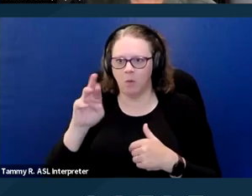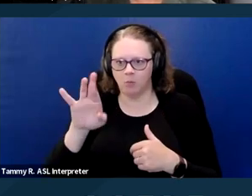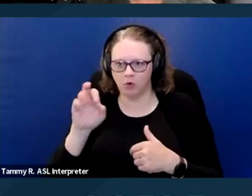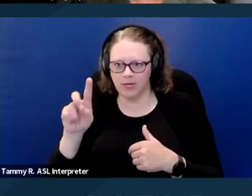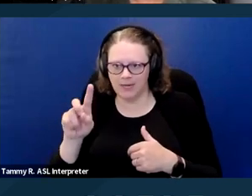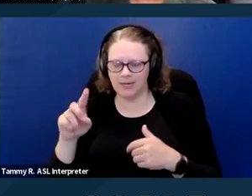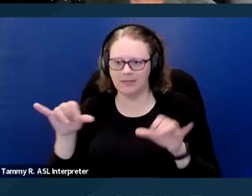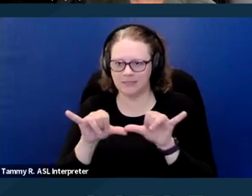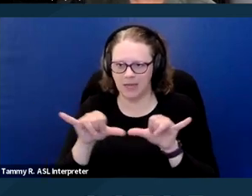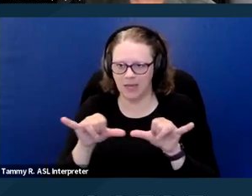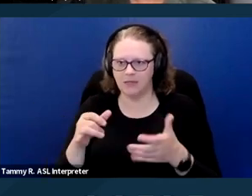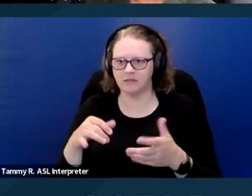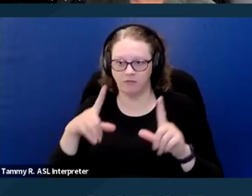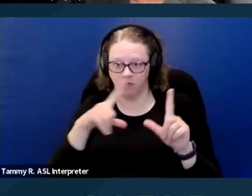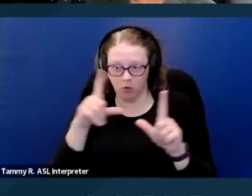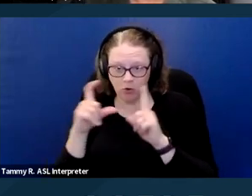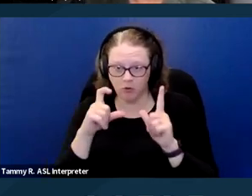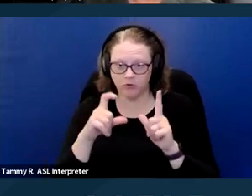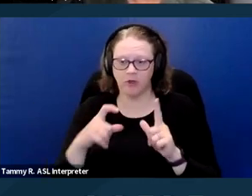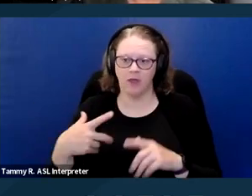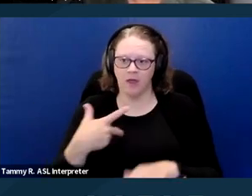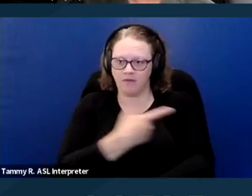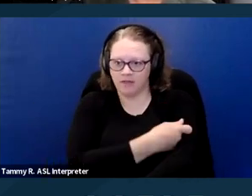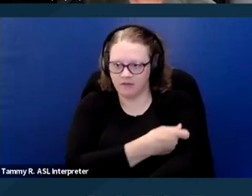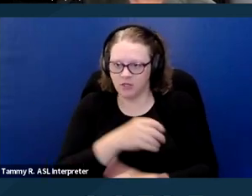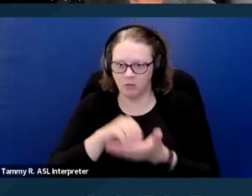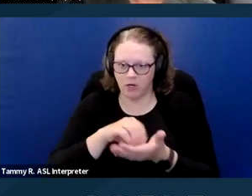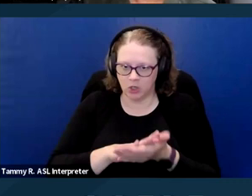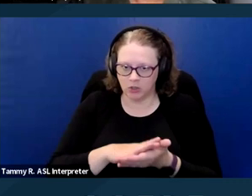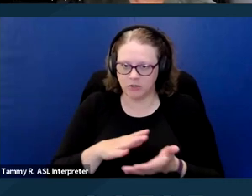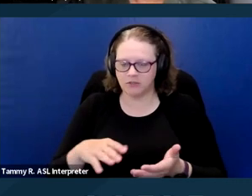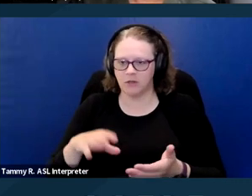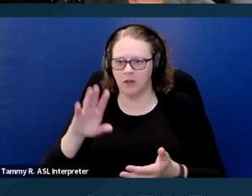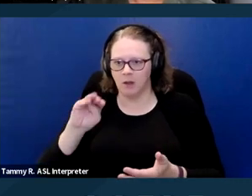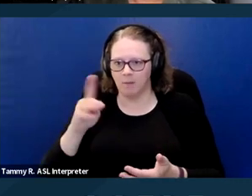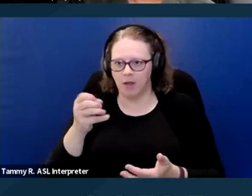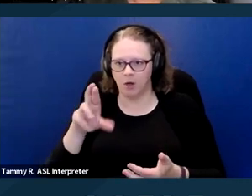vaccination records, microchip information, and none of this information's required